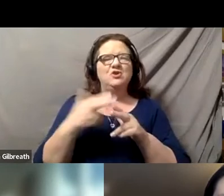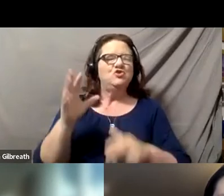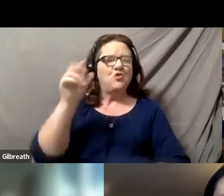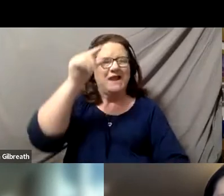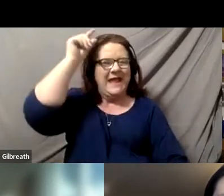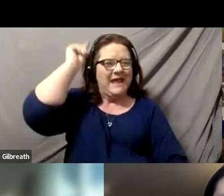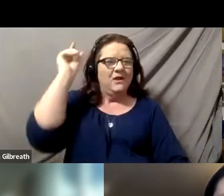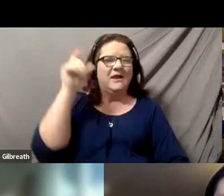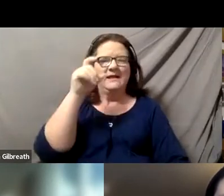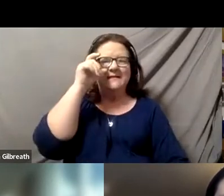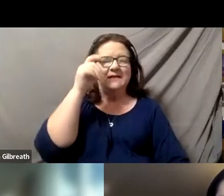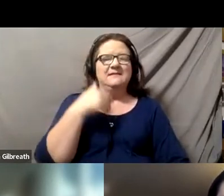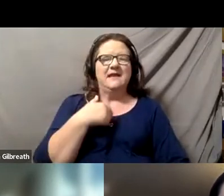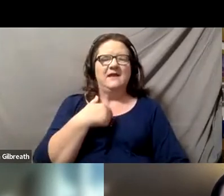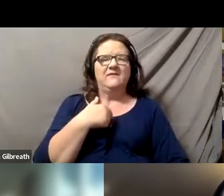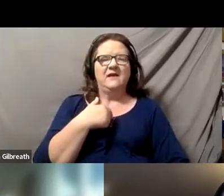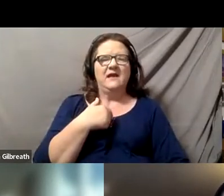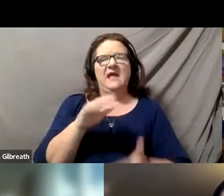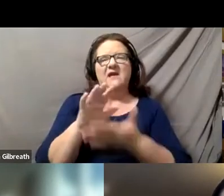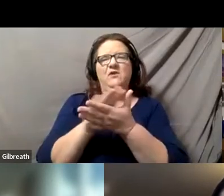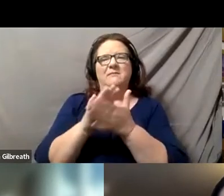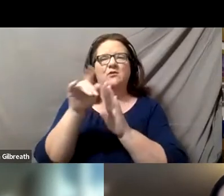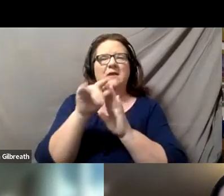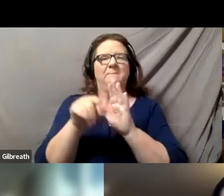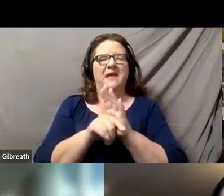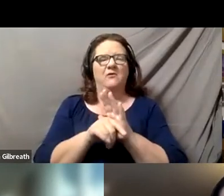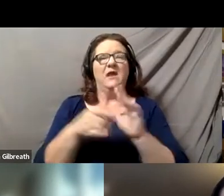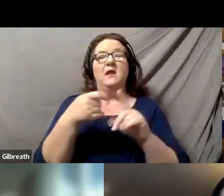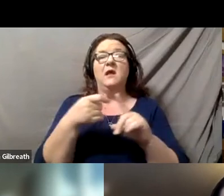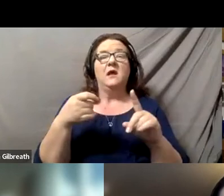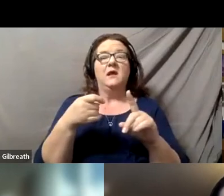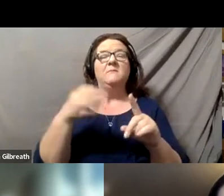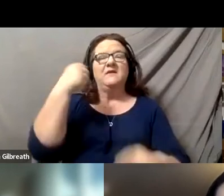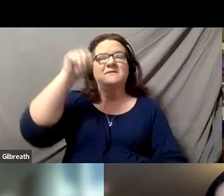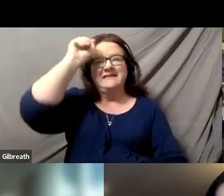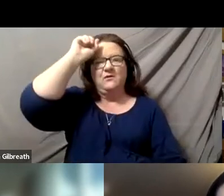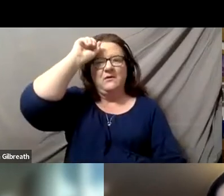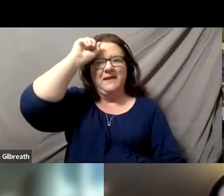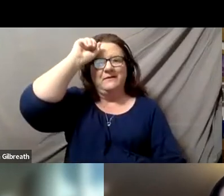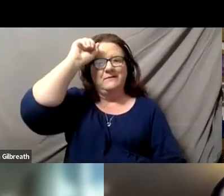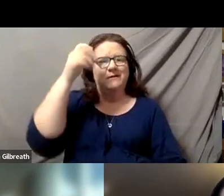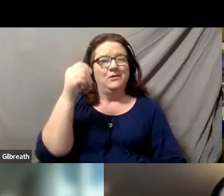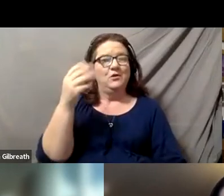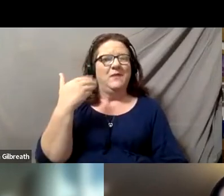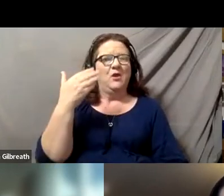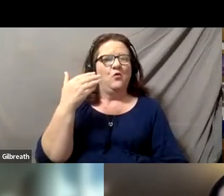I have a blurred background. I am coming to you today from Sacramento, which is a little bit cooler than Los Angeles,